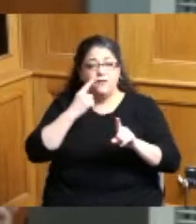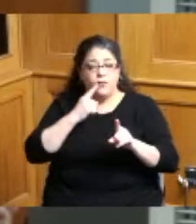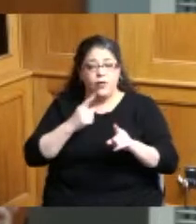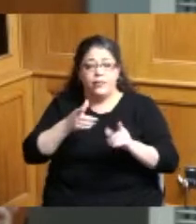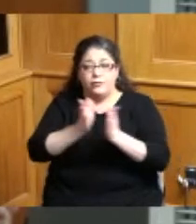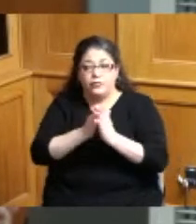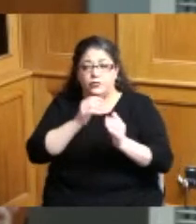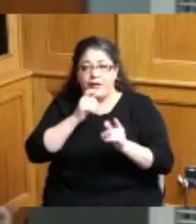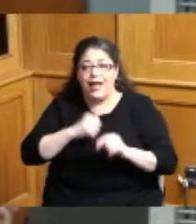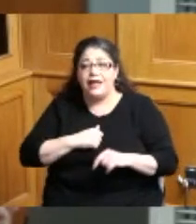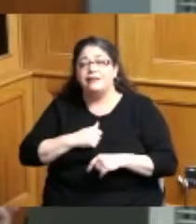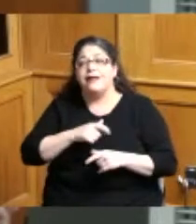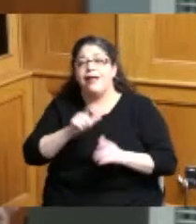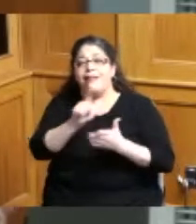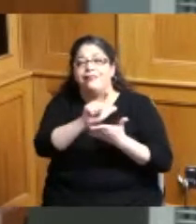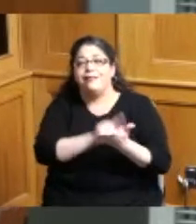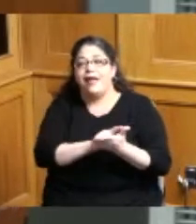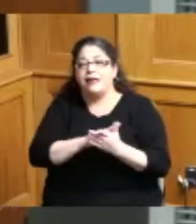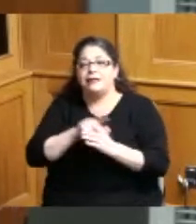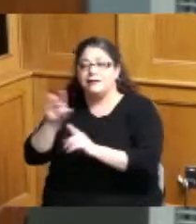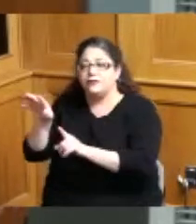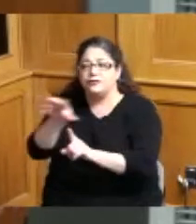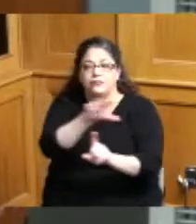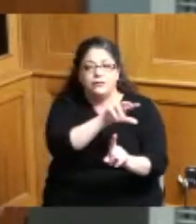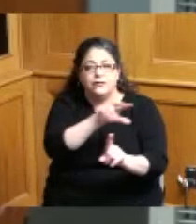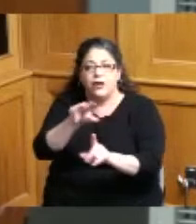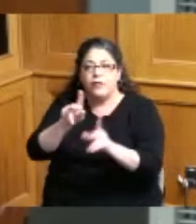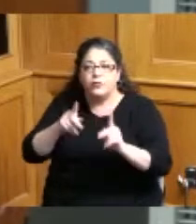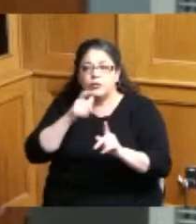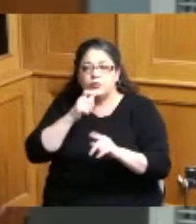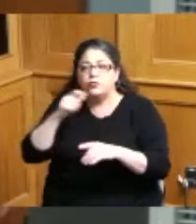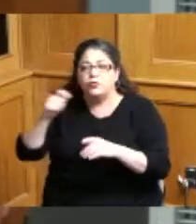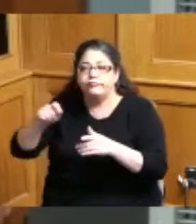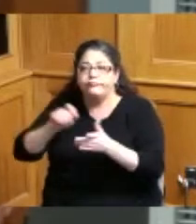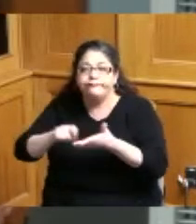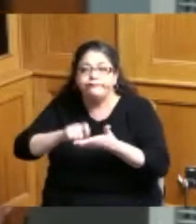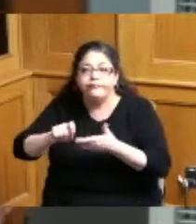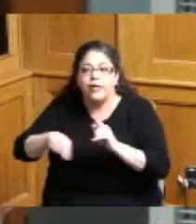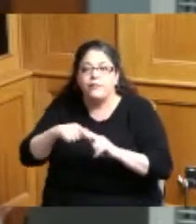a licensed surveyor and lists all necessary easements that are required after the vacation